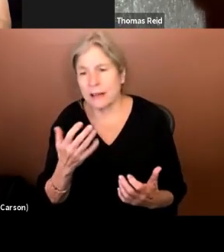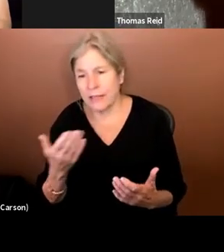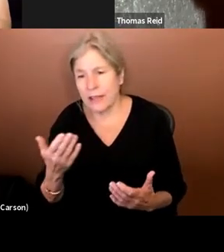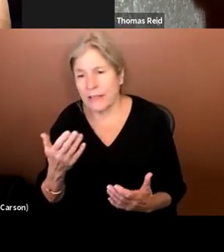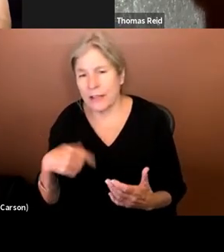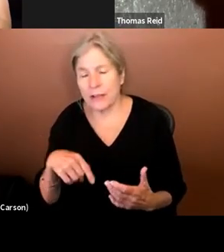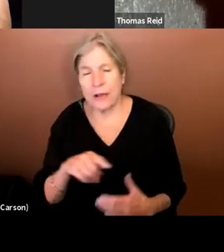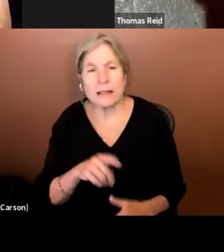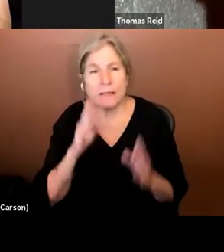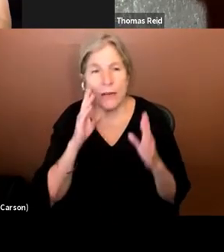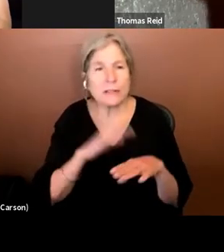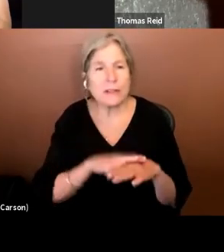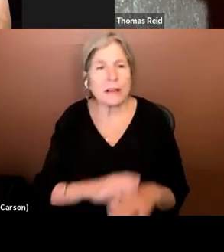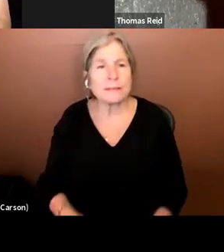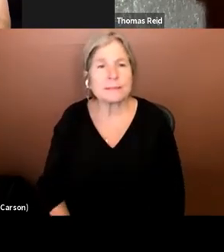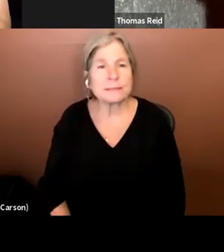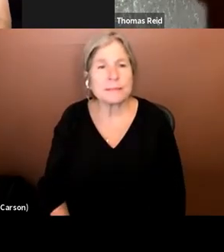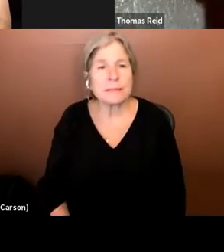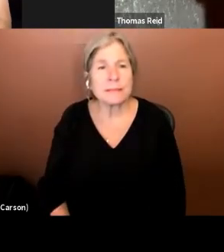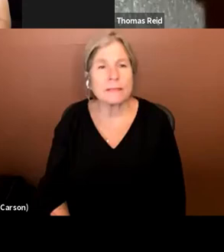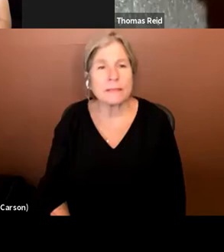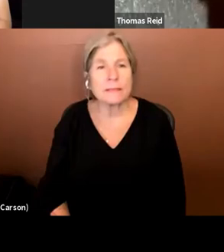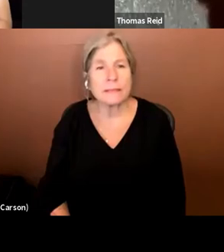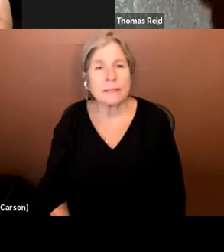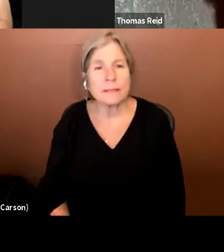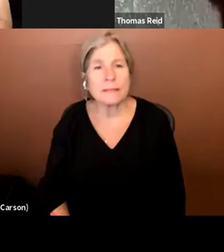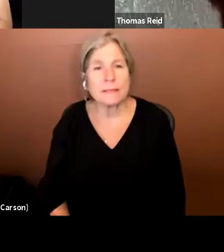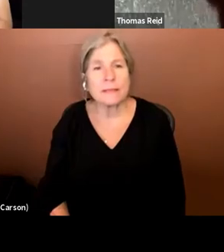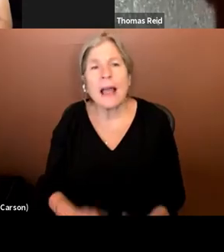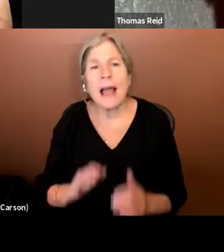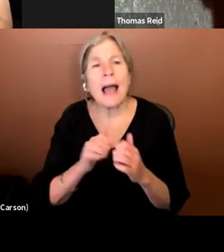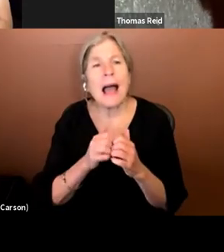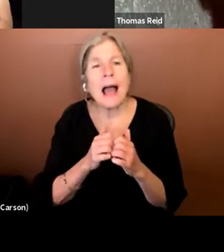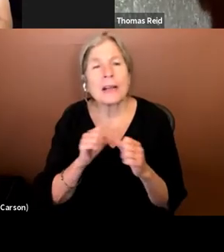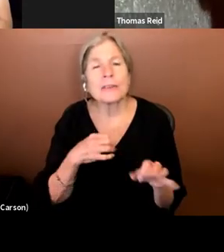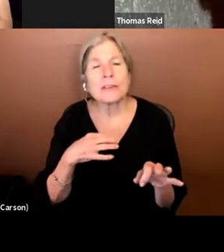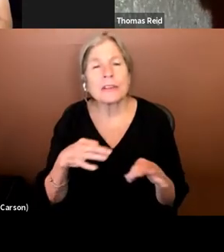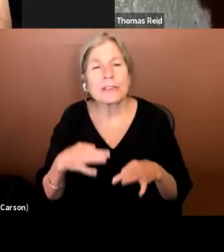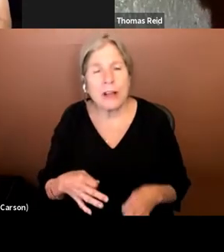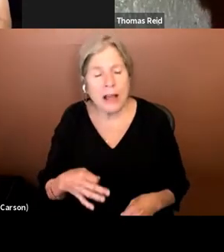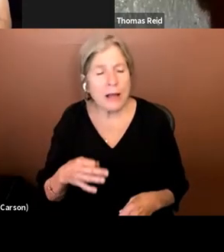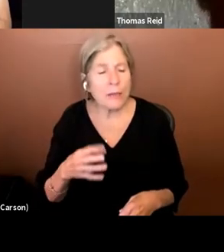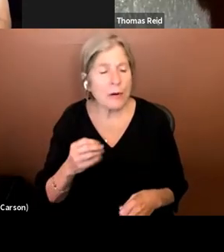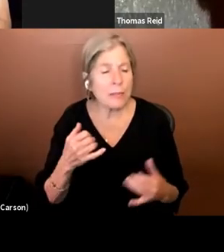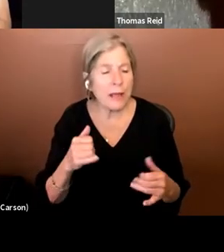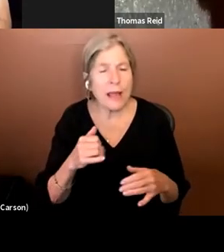focus on. Charity Pitcher-Cooper: Right. >>>: How can you describe play a role in this? Specific for for comics